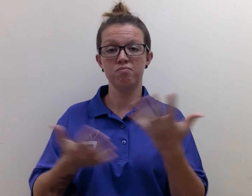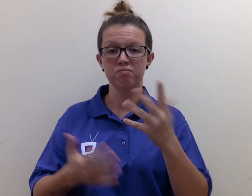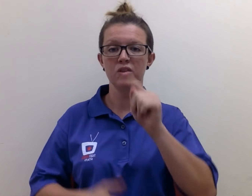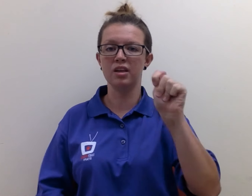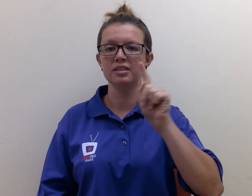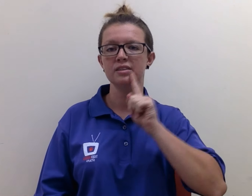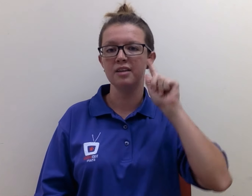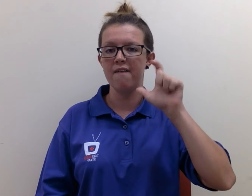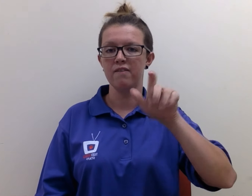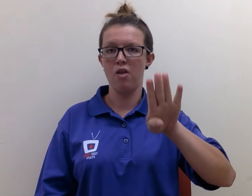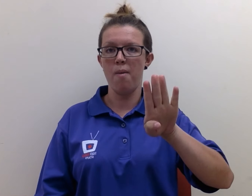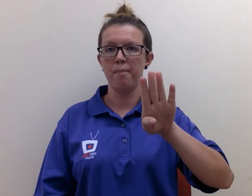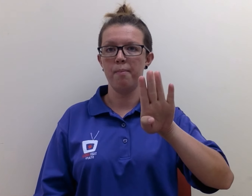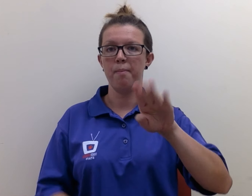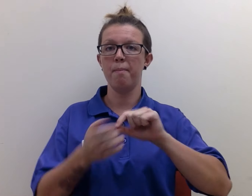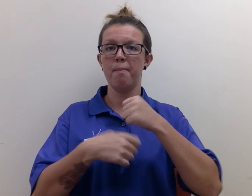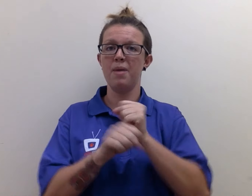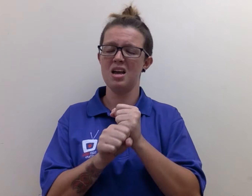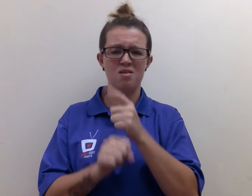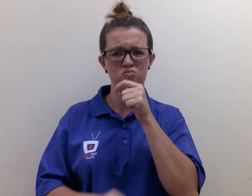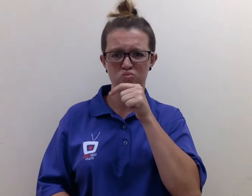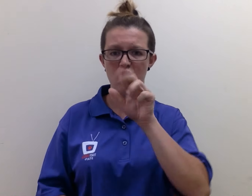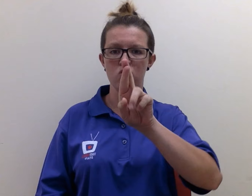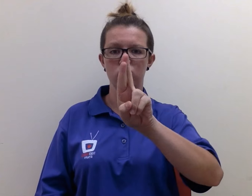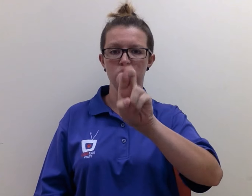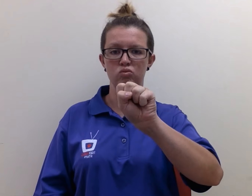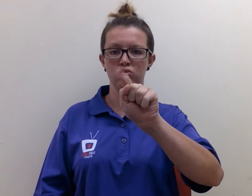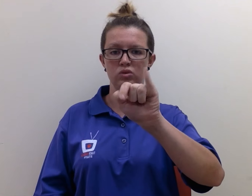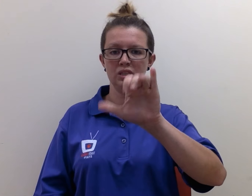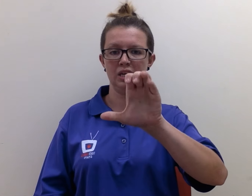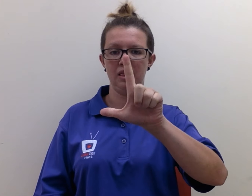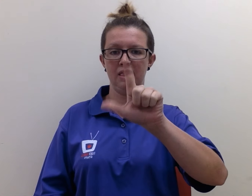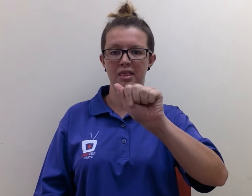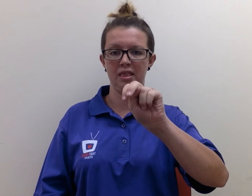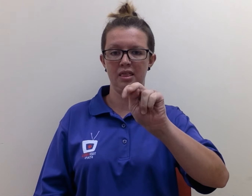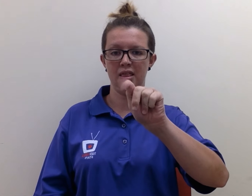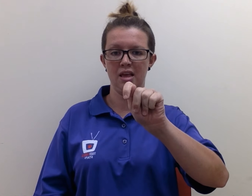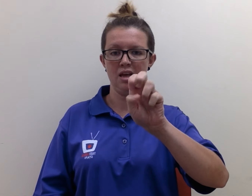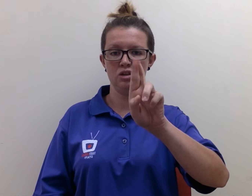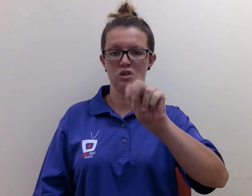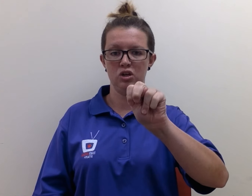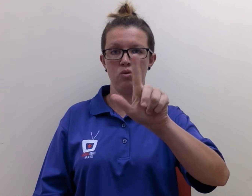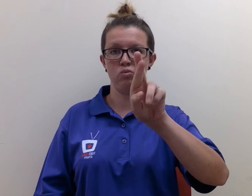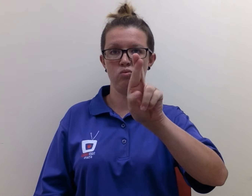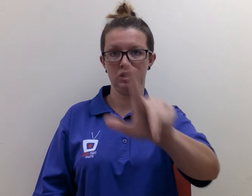"The Deaf Club" made by Rustic Lantern.